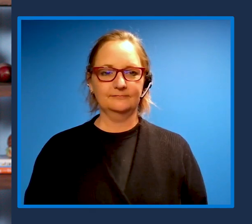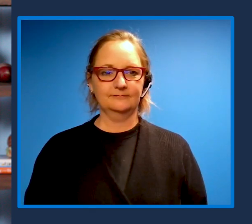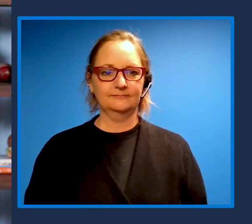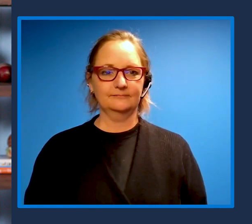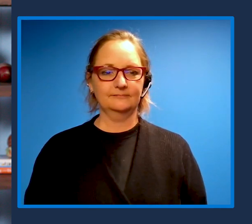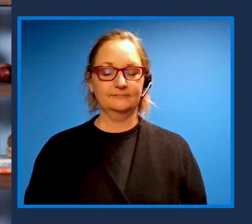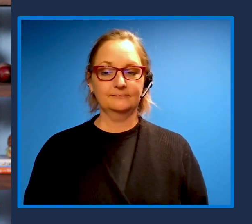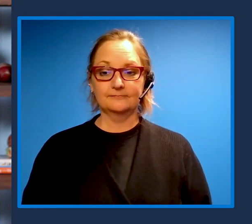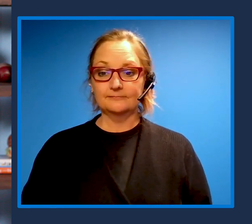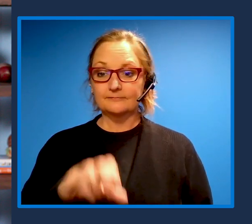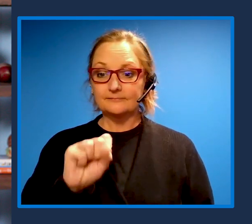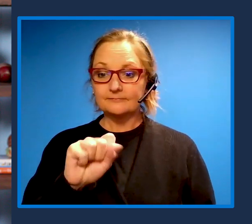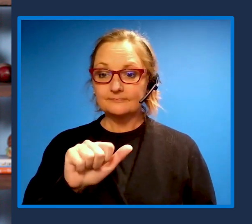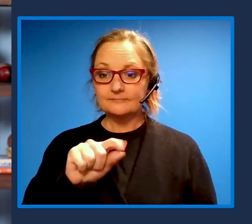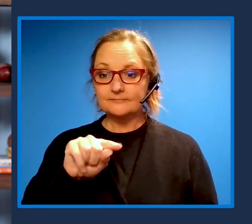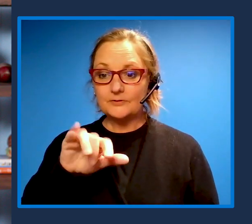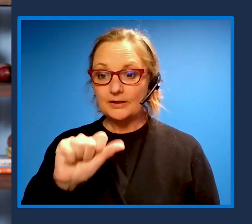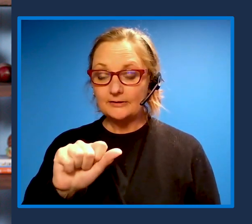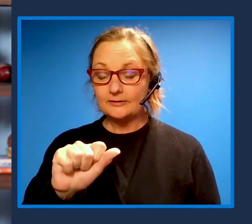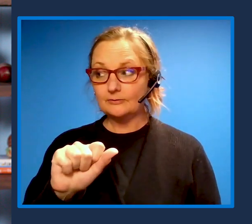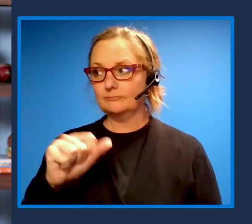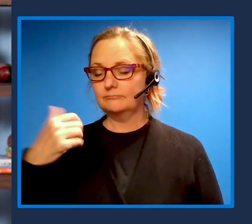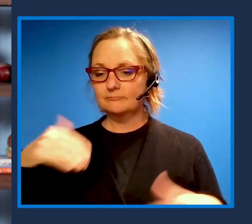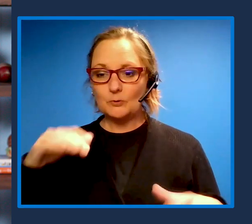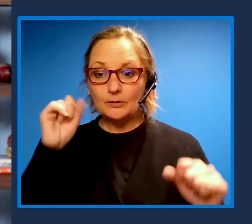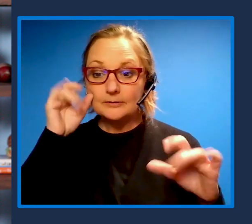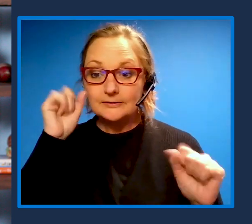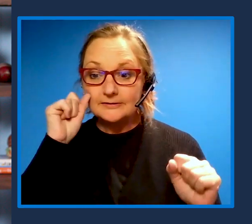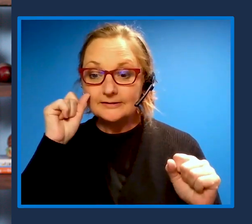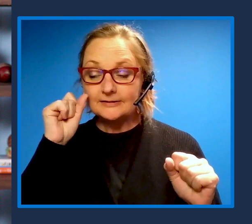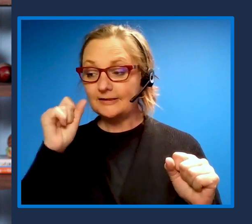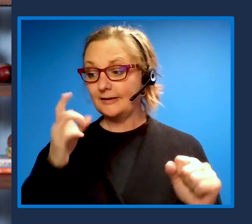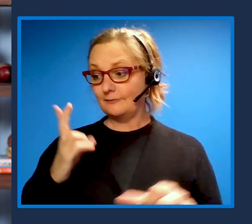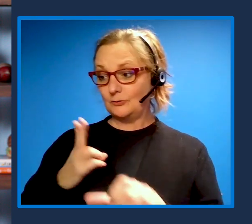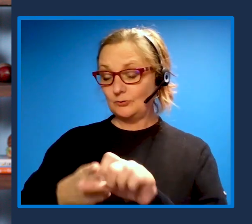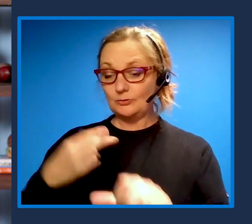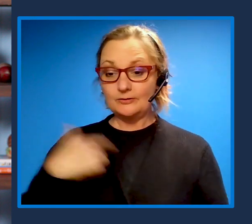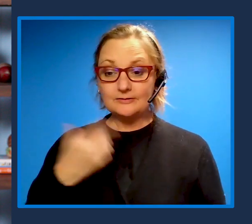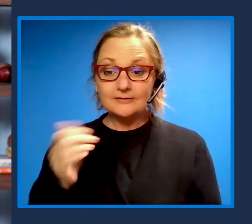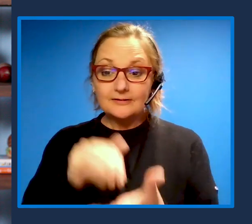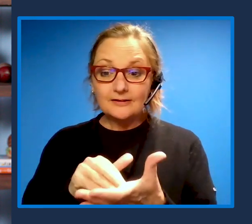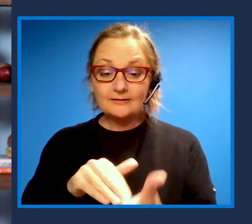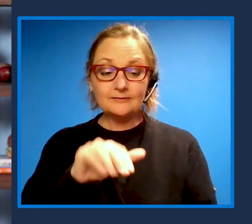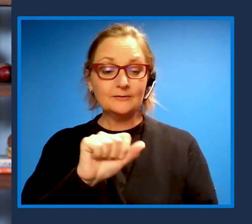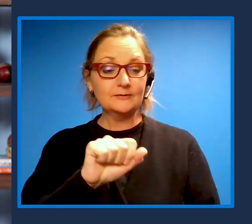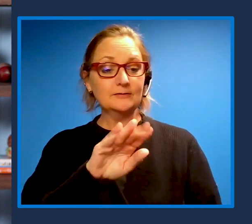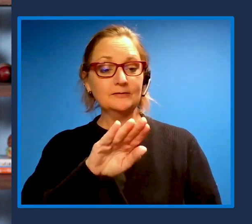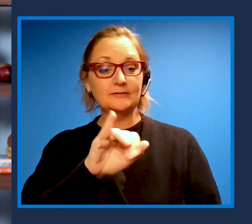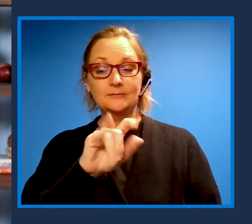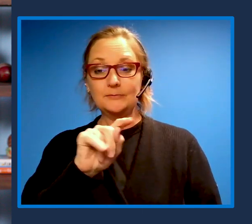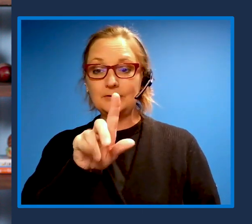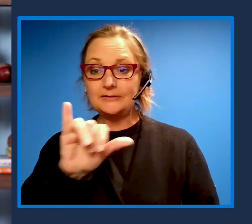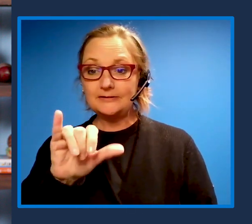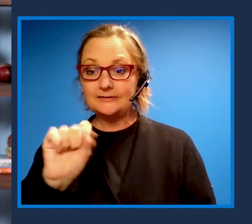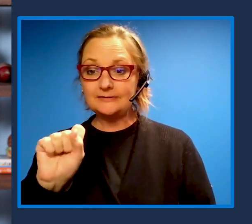Satya, incredibly excited to have you join us once again at the Ability Summit this isn't your first time you've been